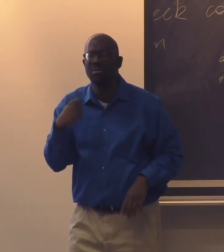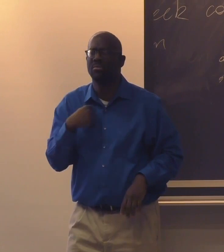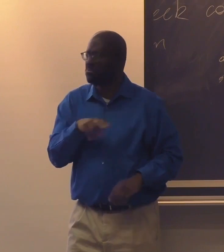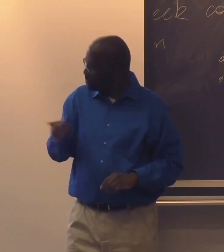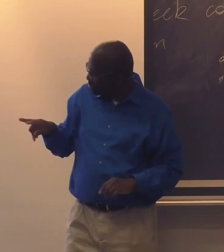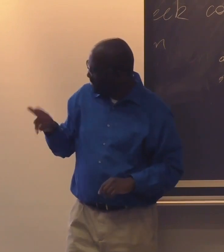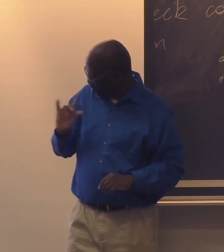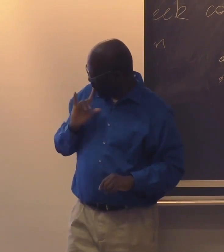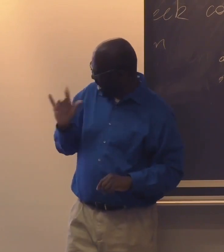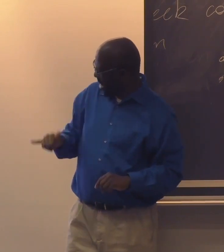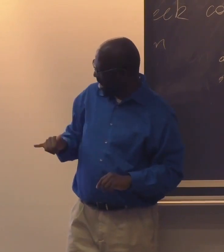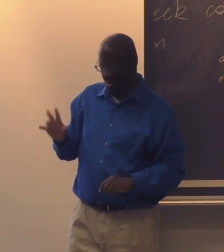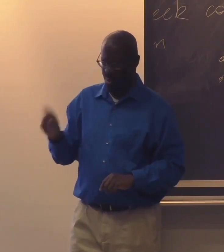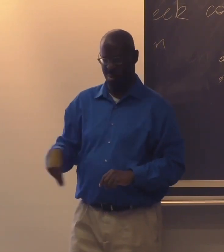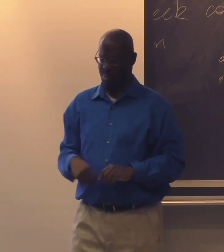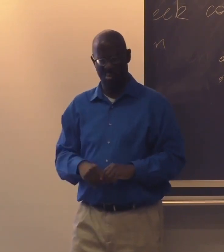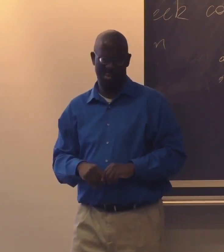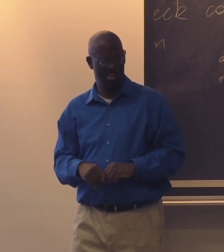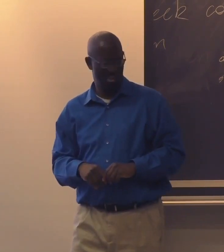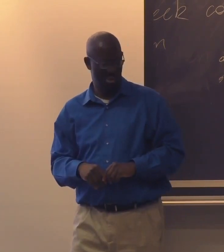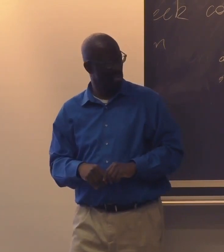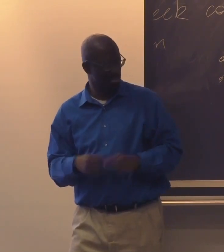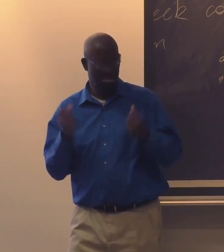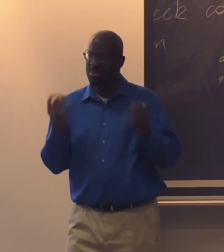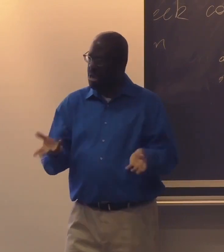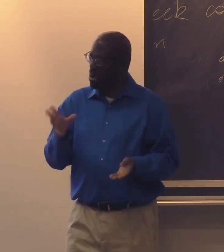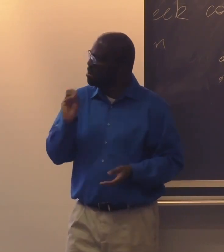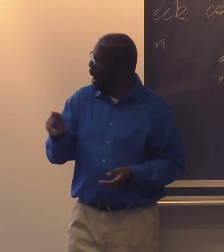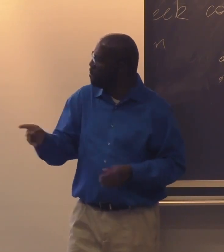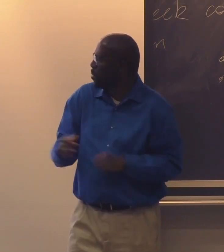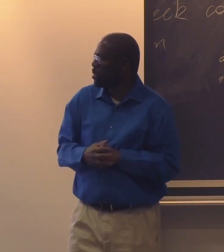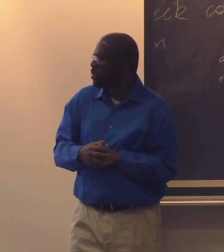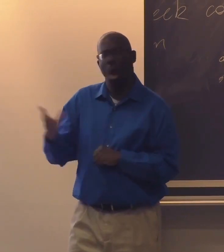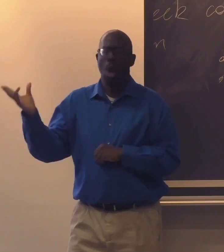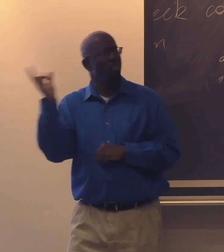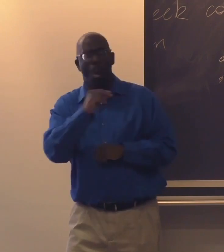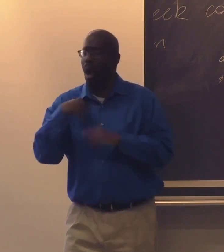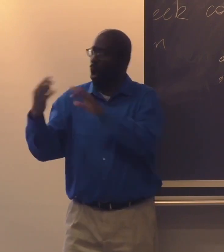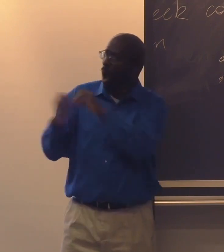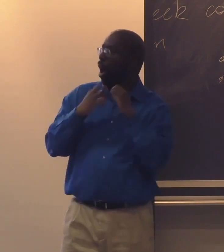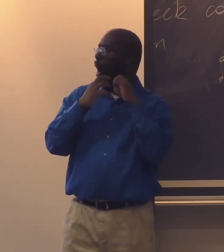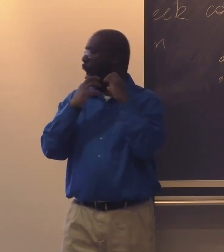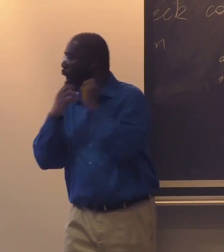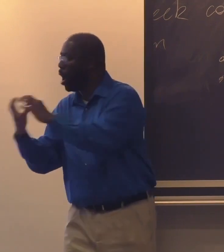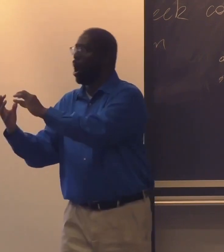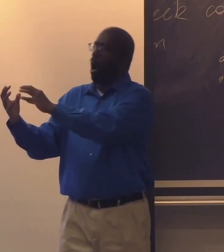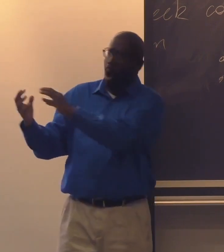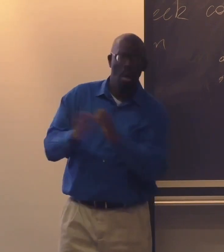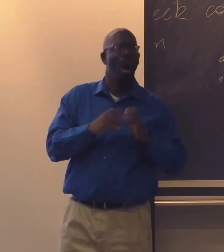realized there were a lot of Black deaf families. I didn't think there were many. And the two of us were like, oh, there are